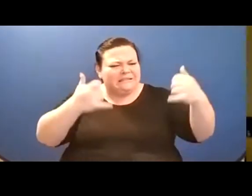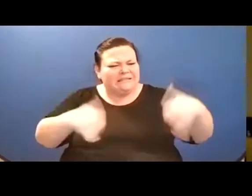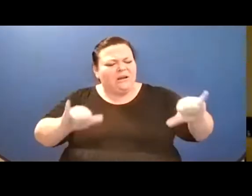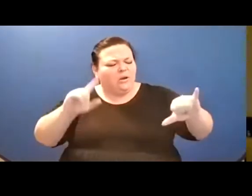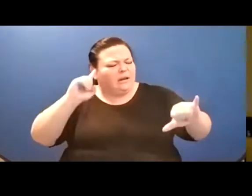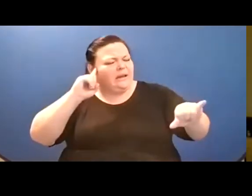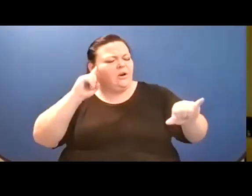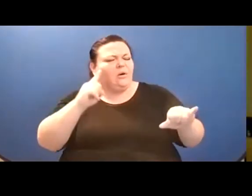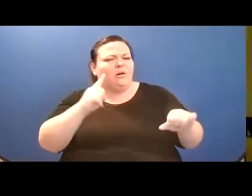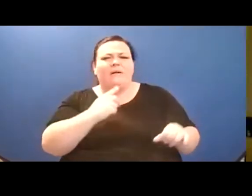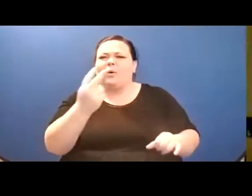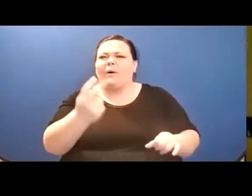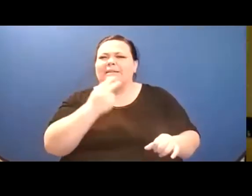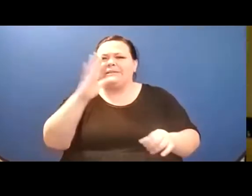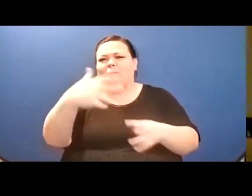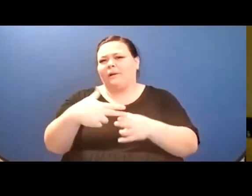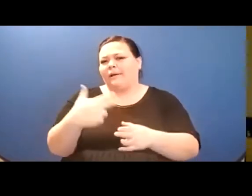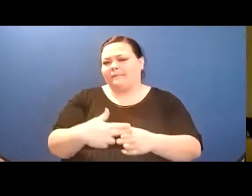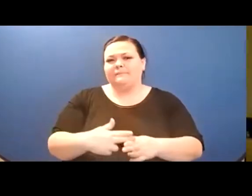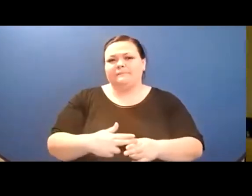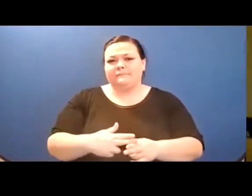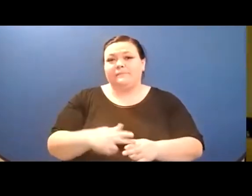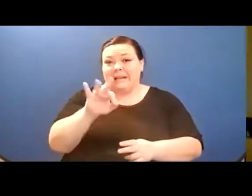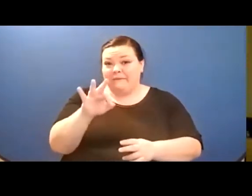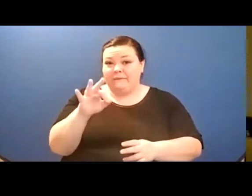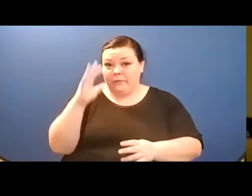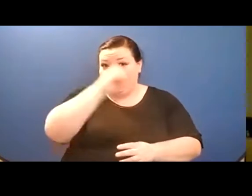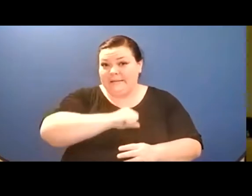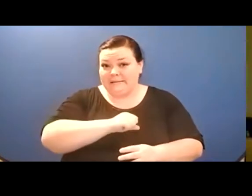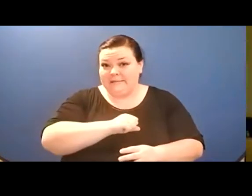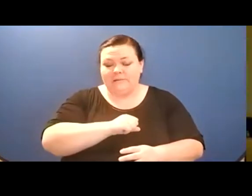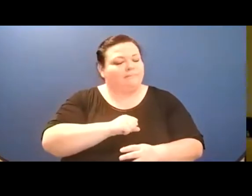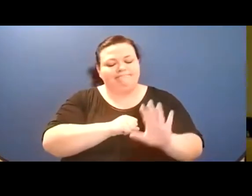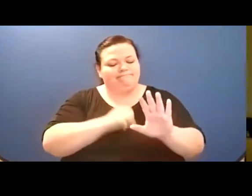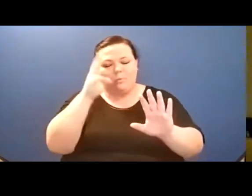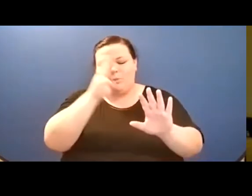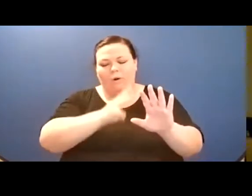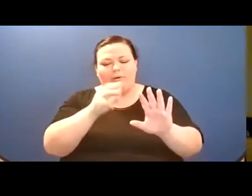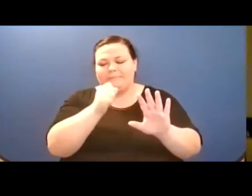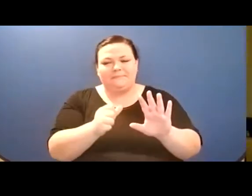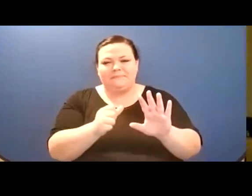with flowers. And you will learn how to weave words like spider webs. You will discover how